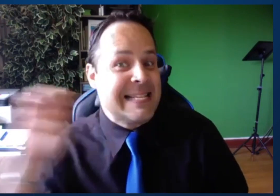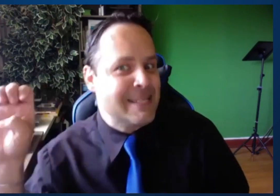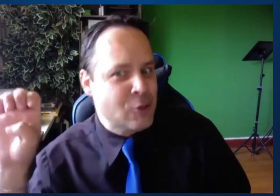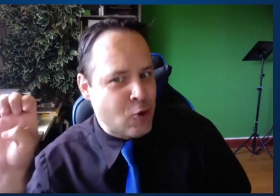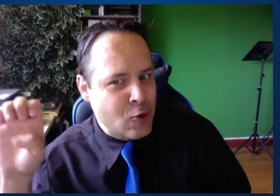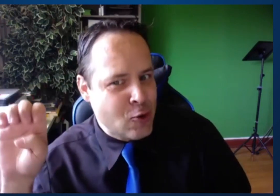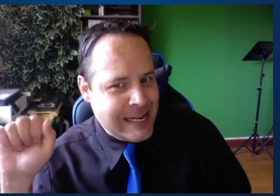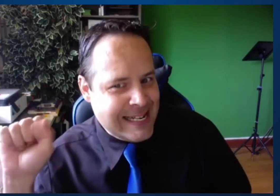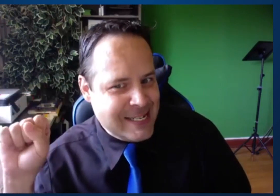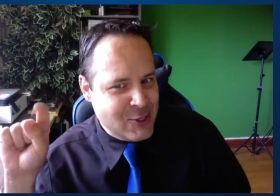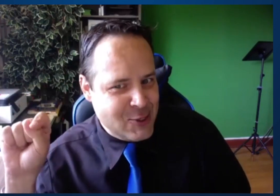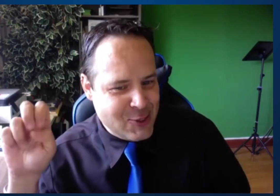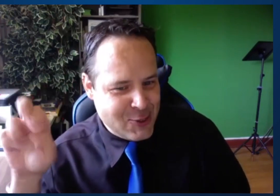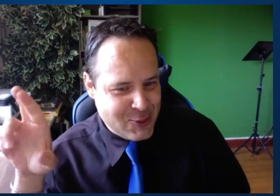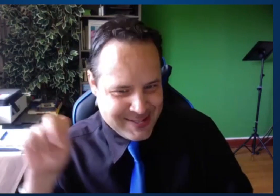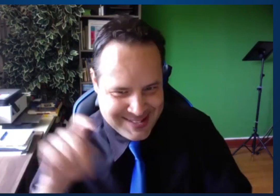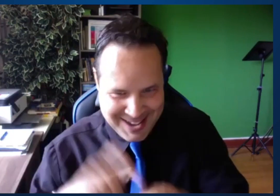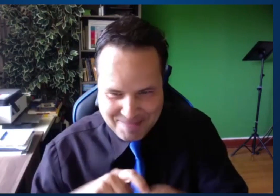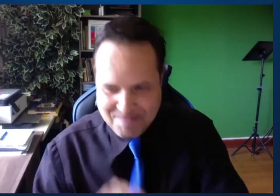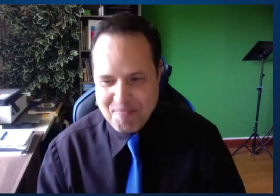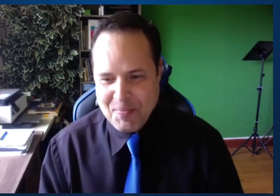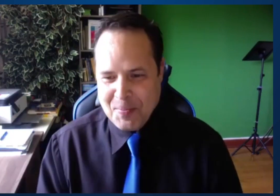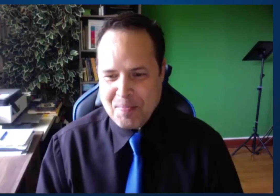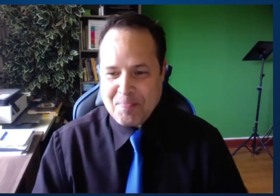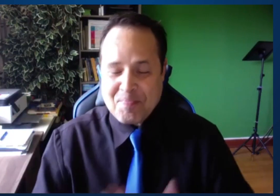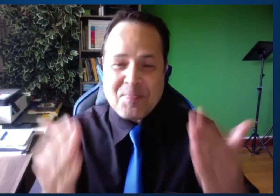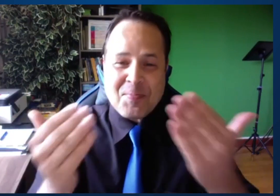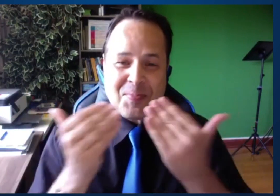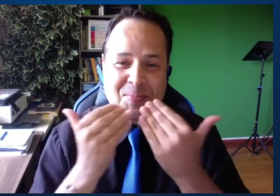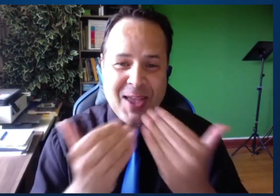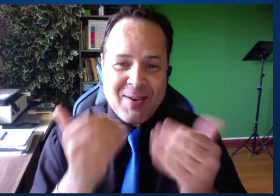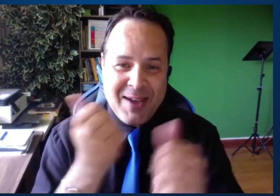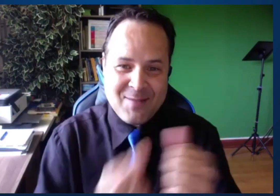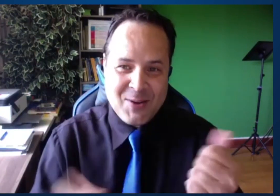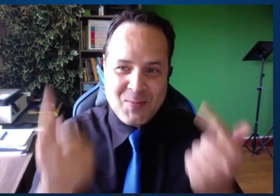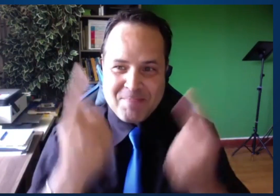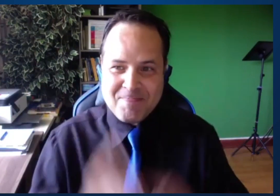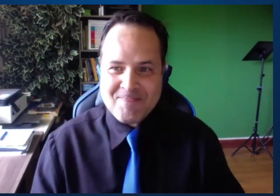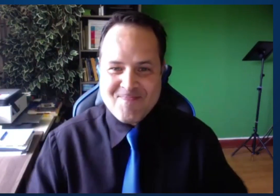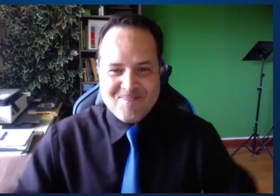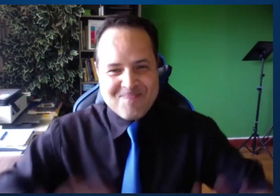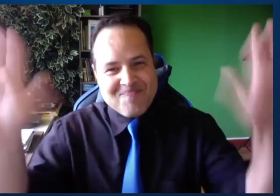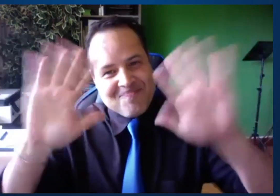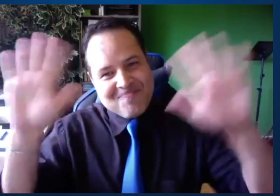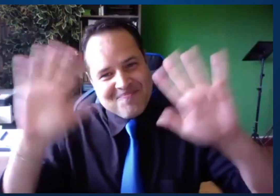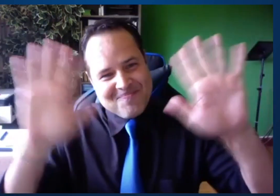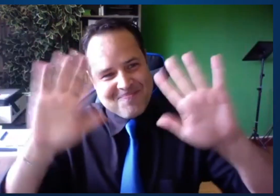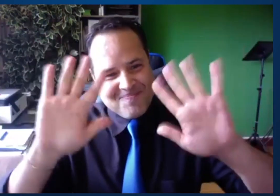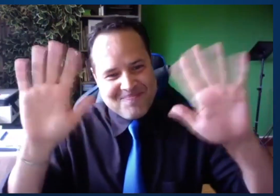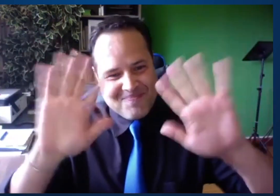again on the 7, October 2022, same time, 100 PM.